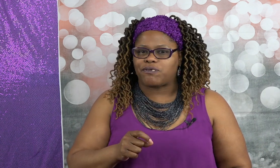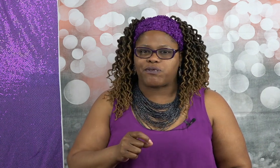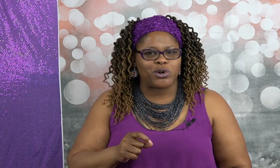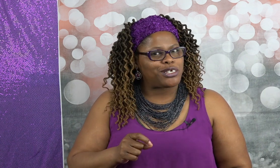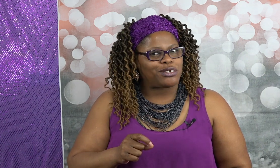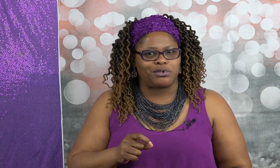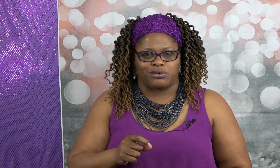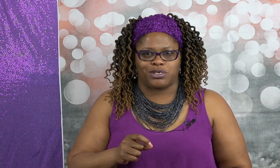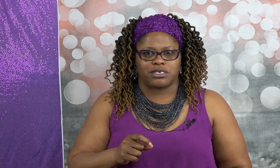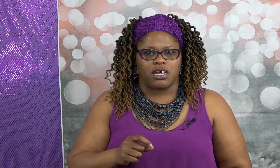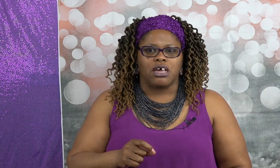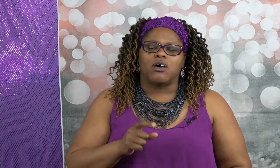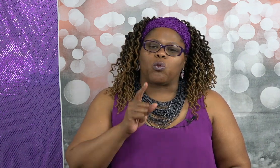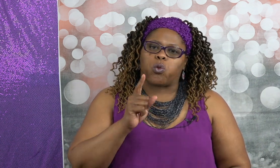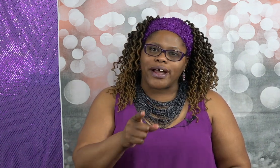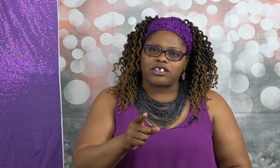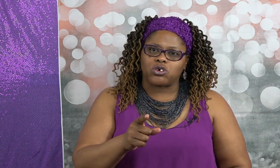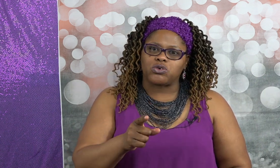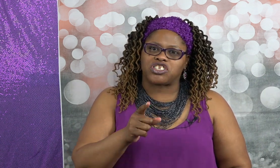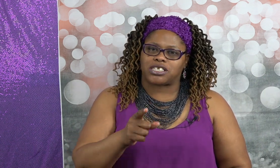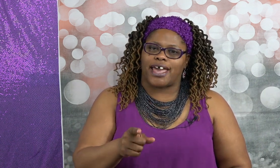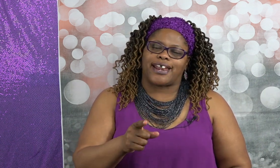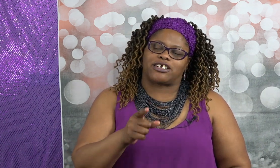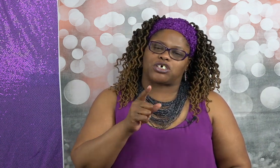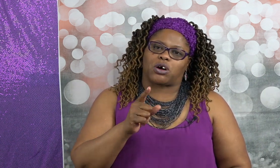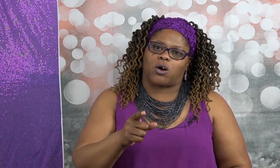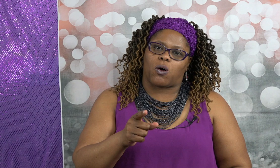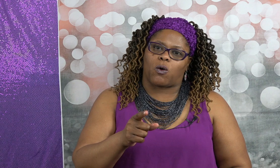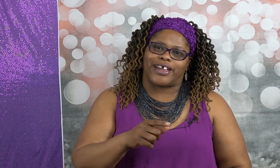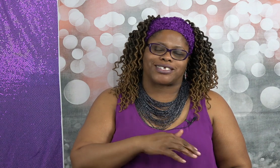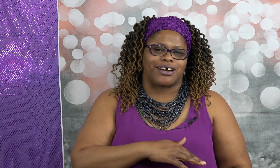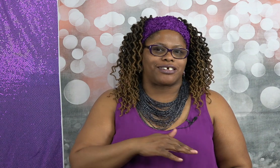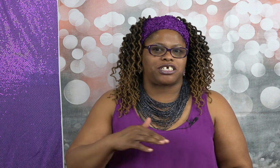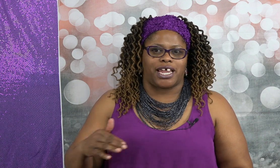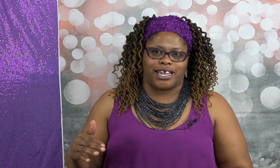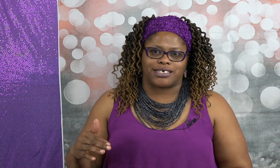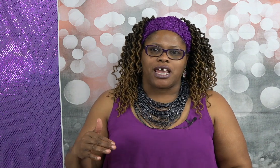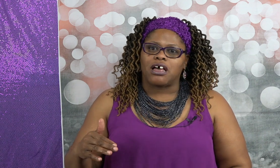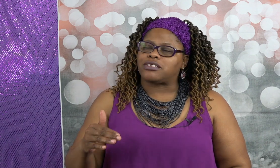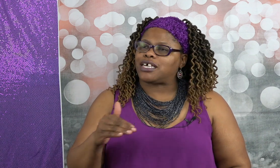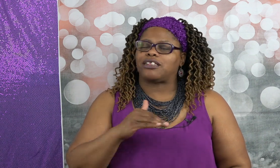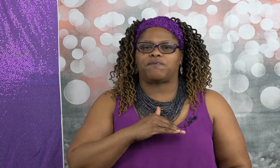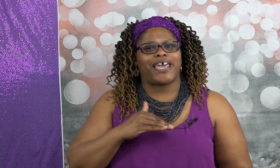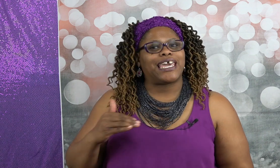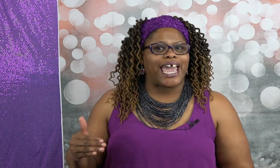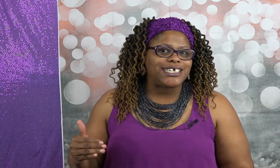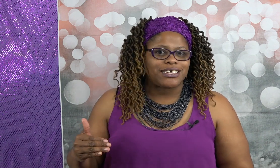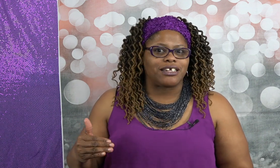afford to lose what you set as your goal is going to change see the vacations